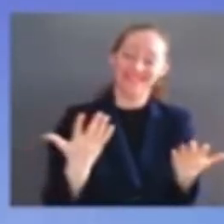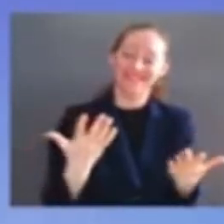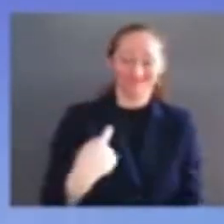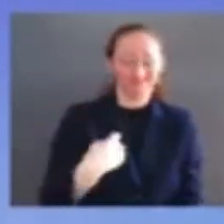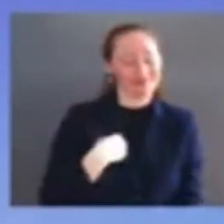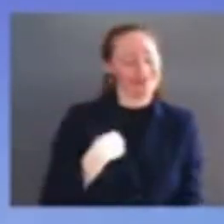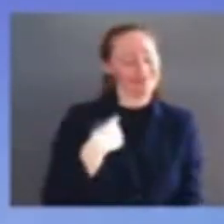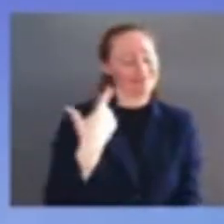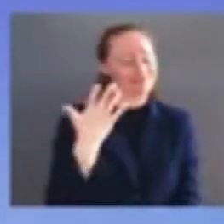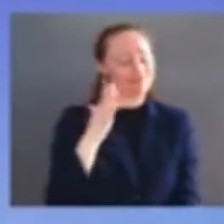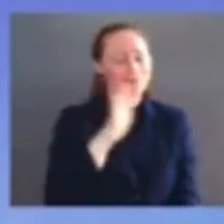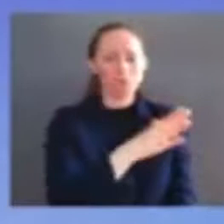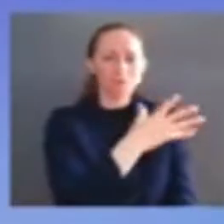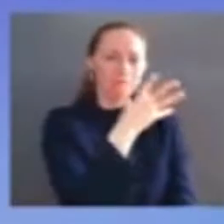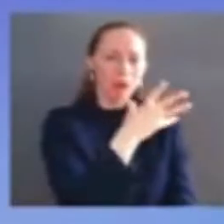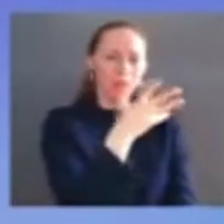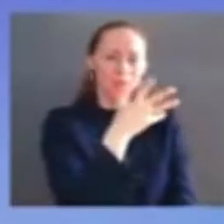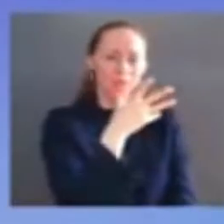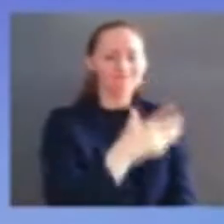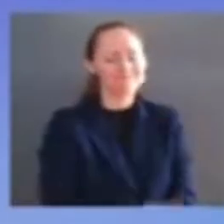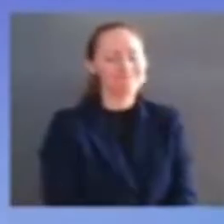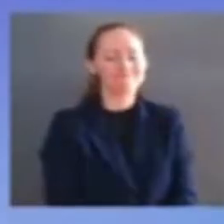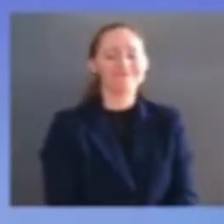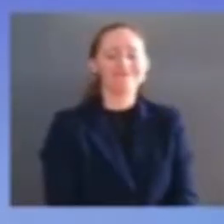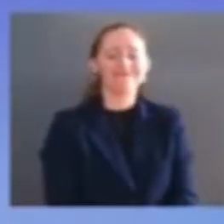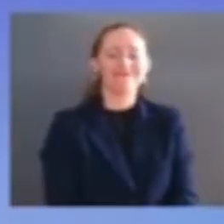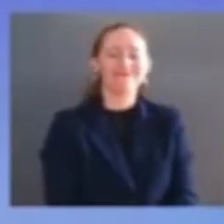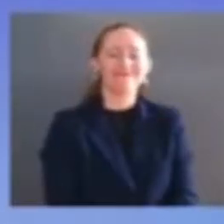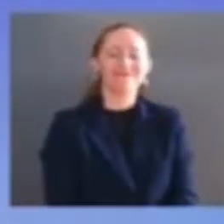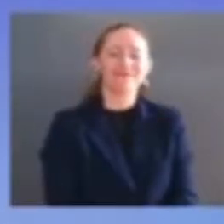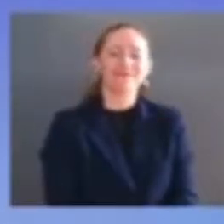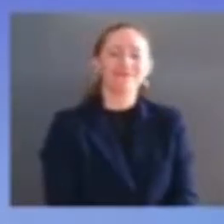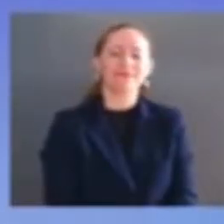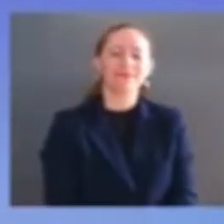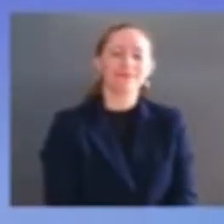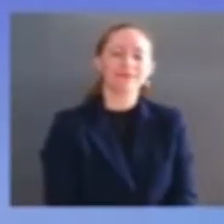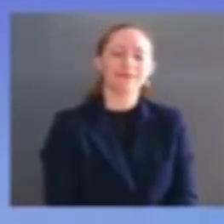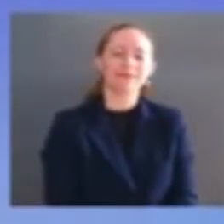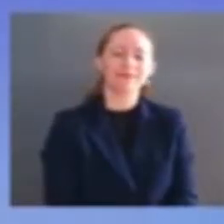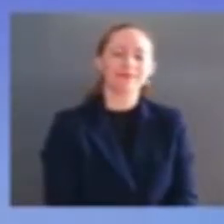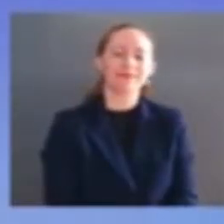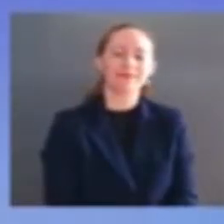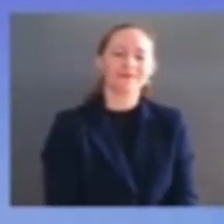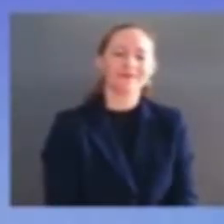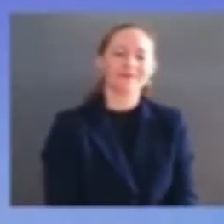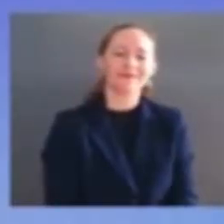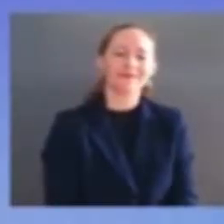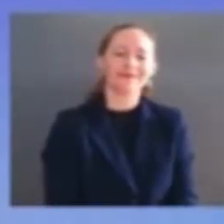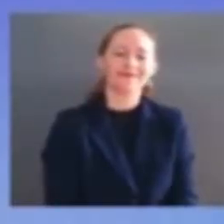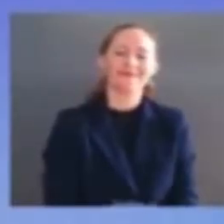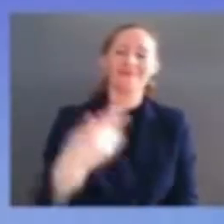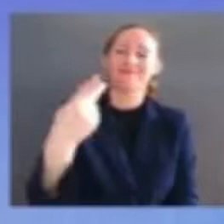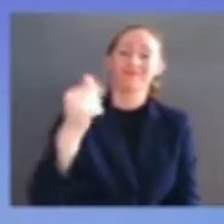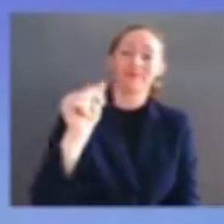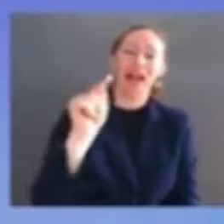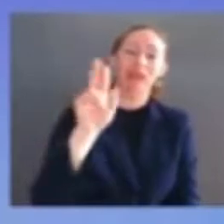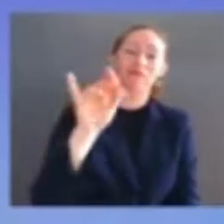patrick thank you for everything you've done for me over these past 25 years of our marriage